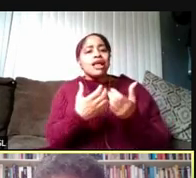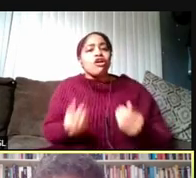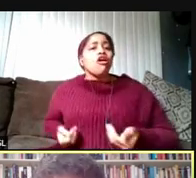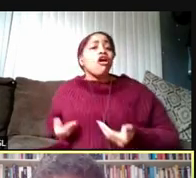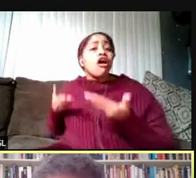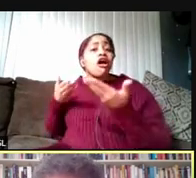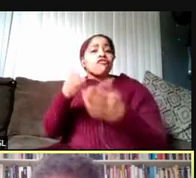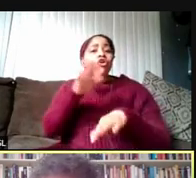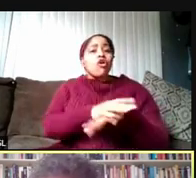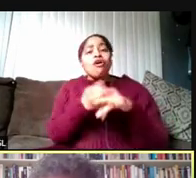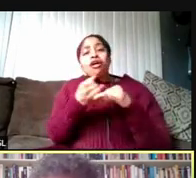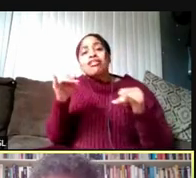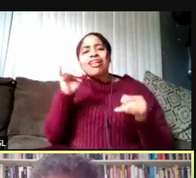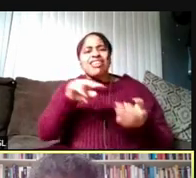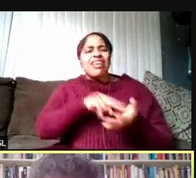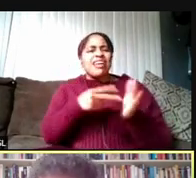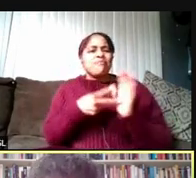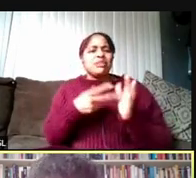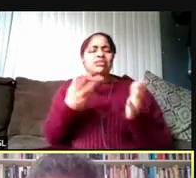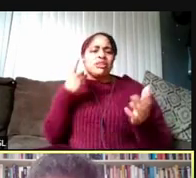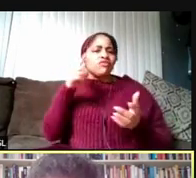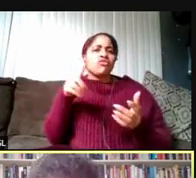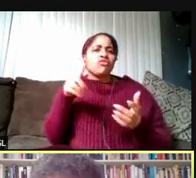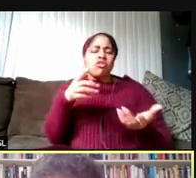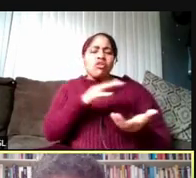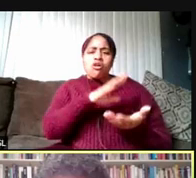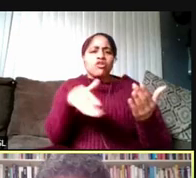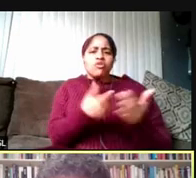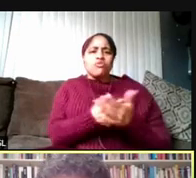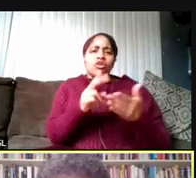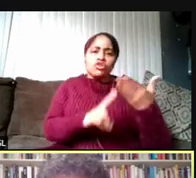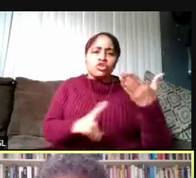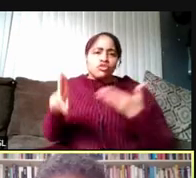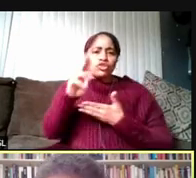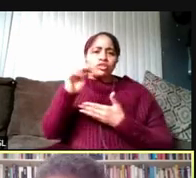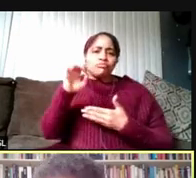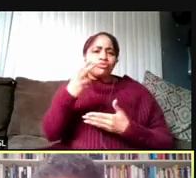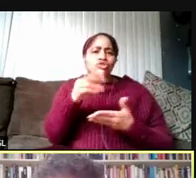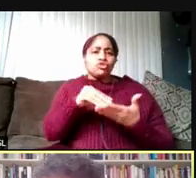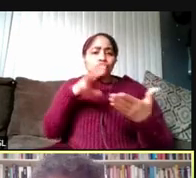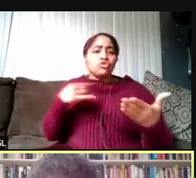And that means that overall for University of Michigan students, we're gonna be offering